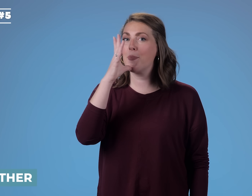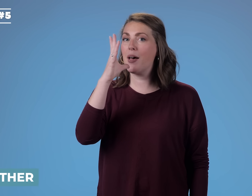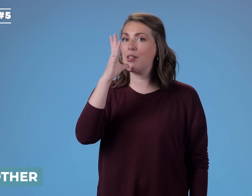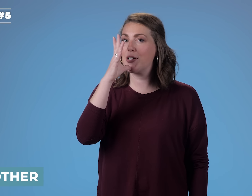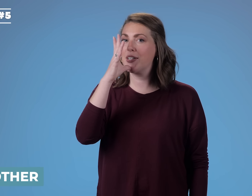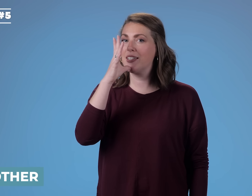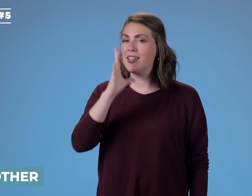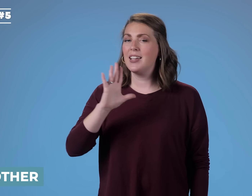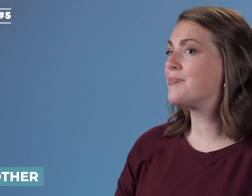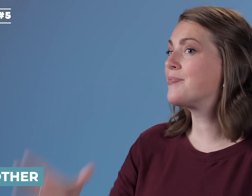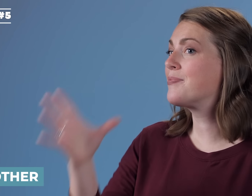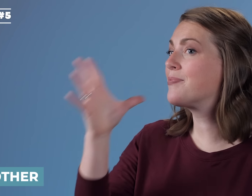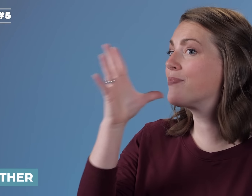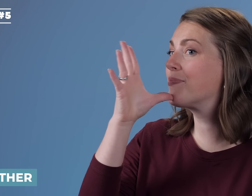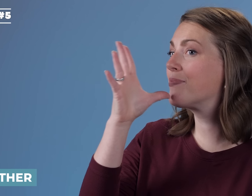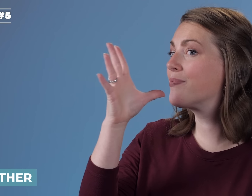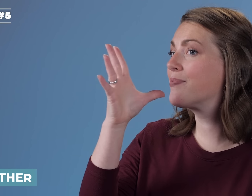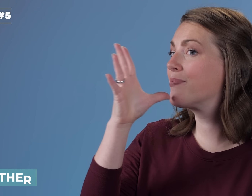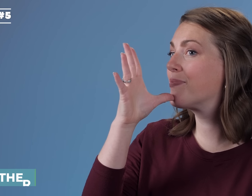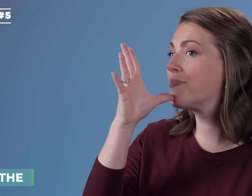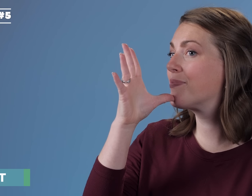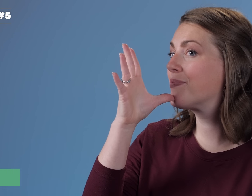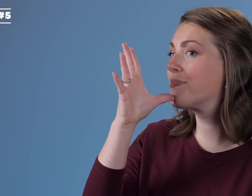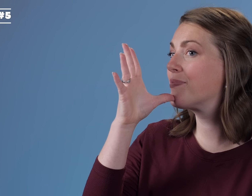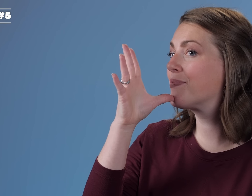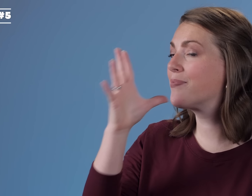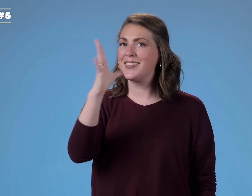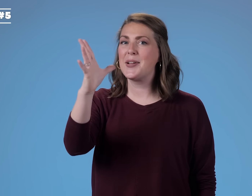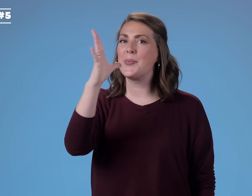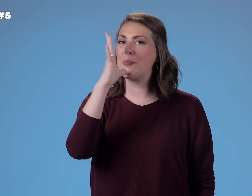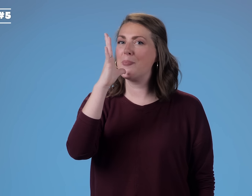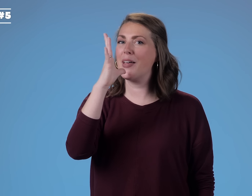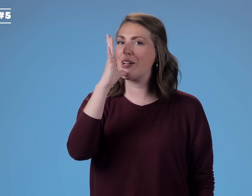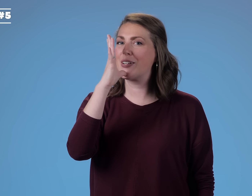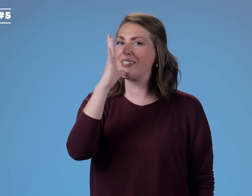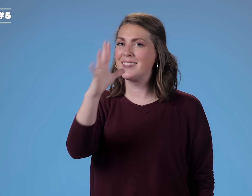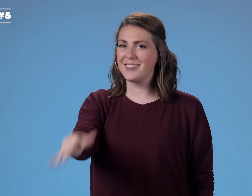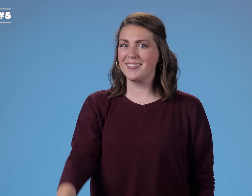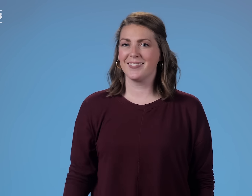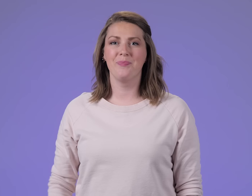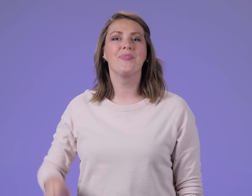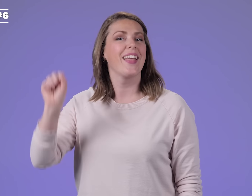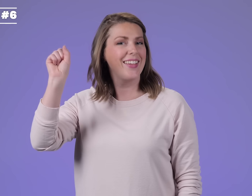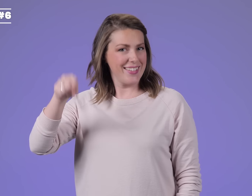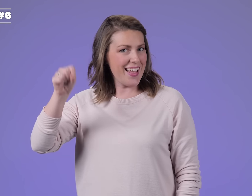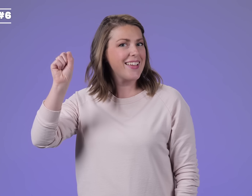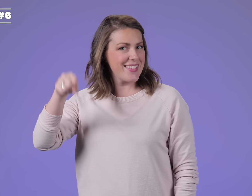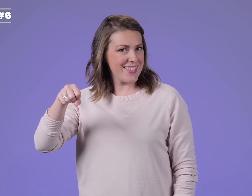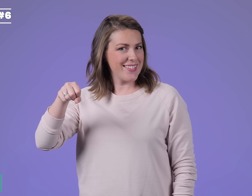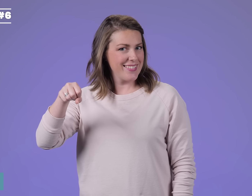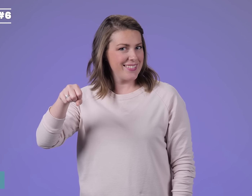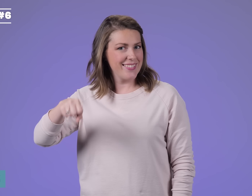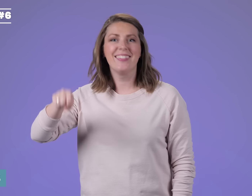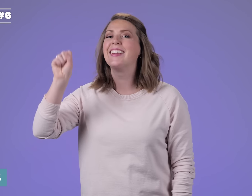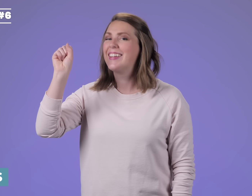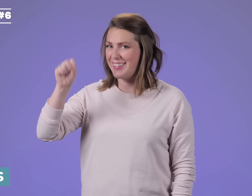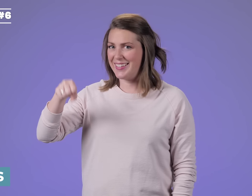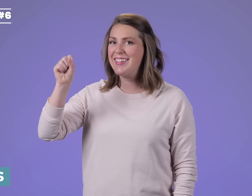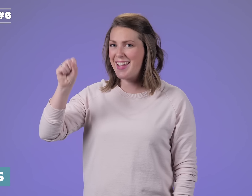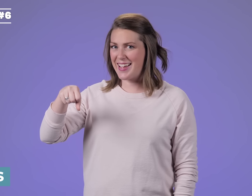MOTHER It's the five hand on your chin. MOTHER YES YES